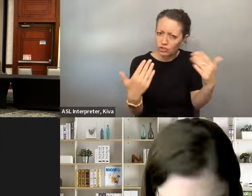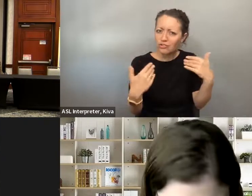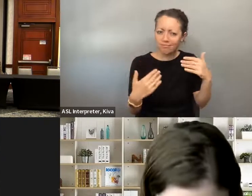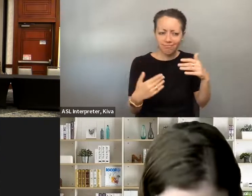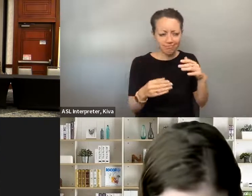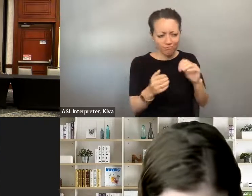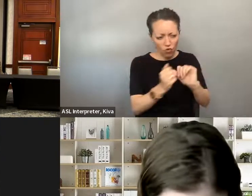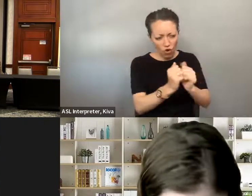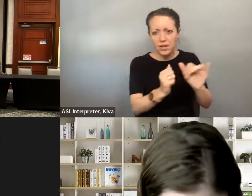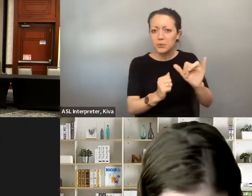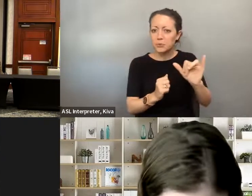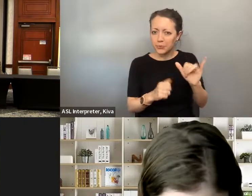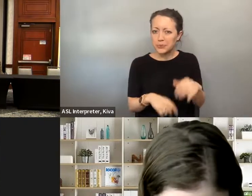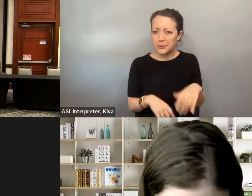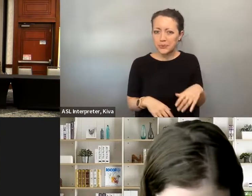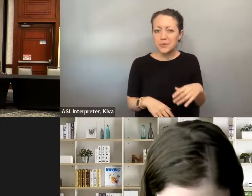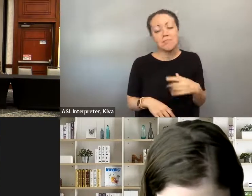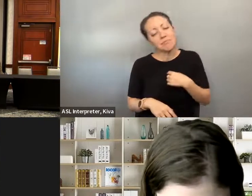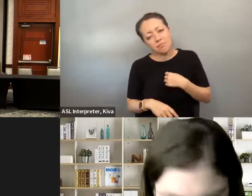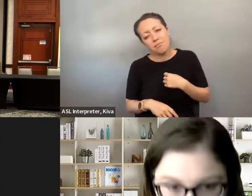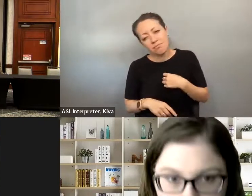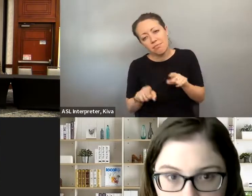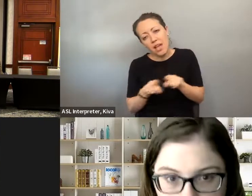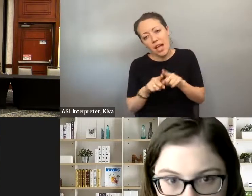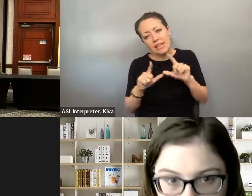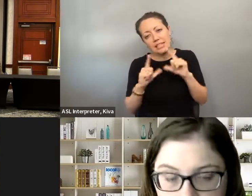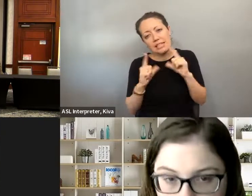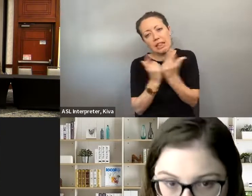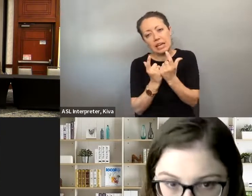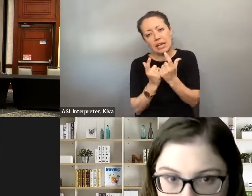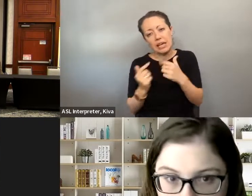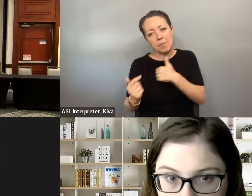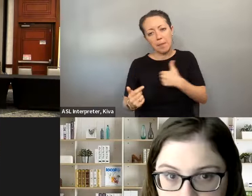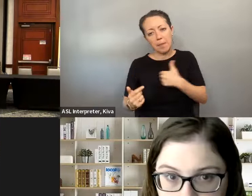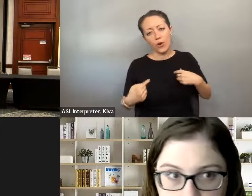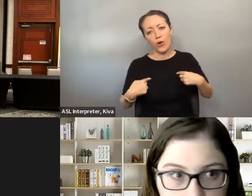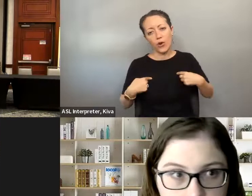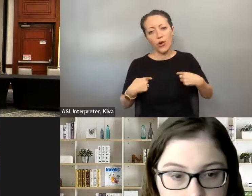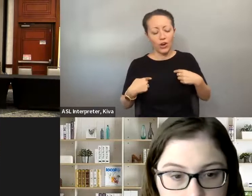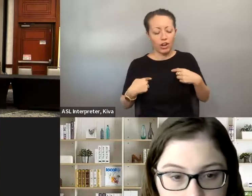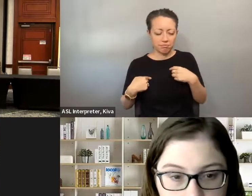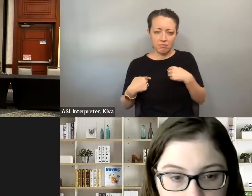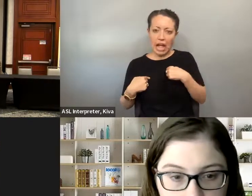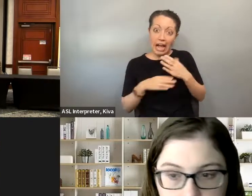once you have run, what happened but being able to reach out and mentor others. » I think that's really important. It's really